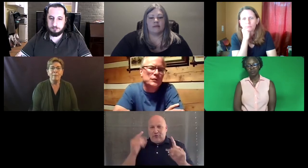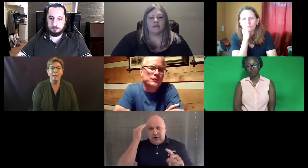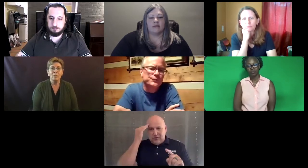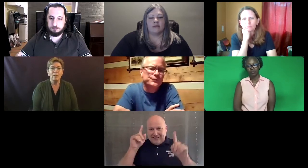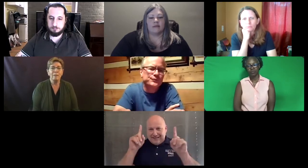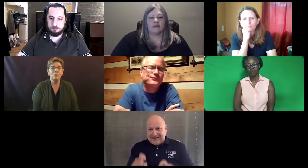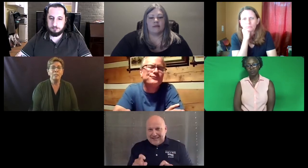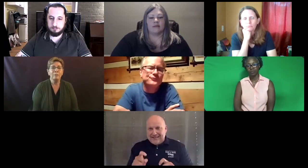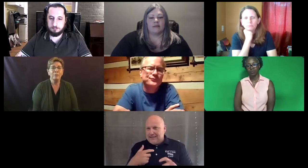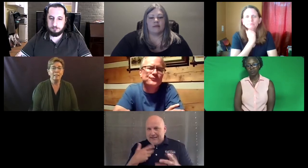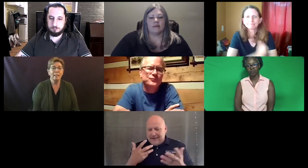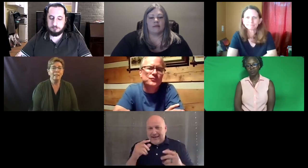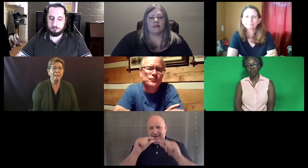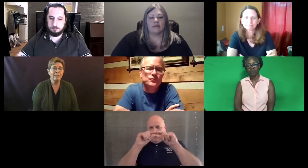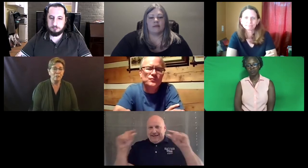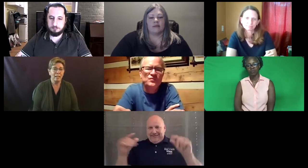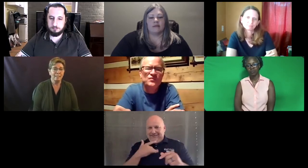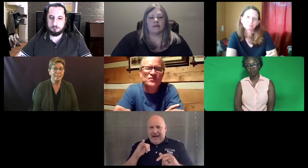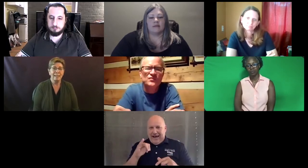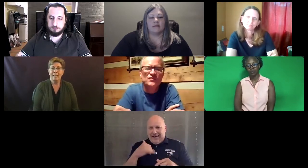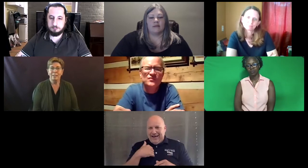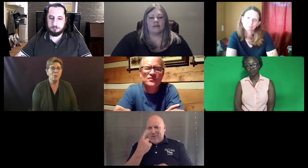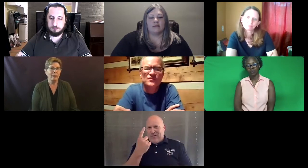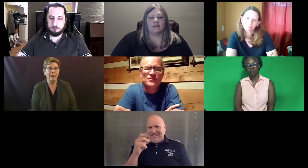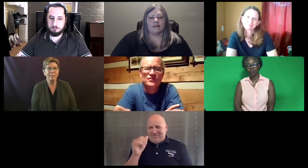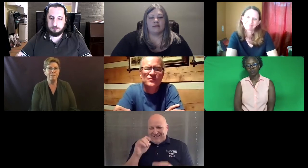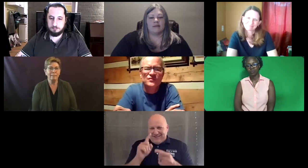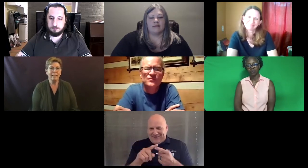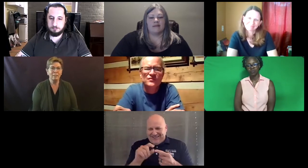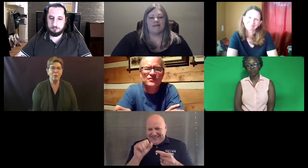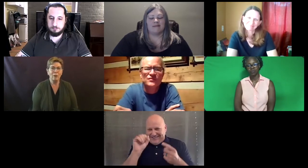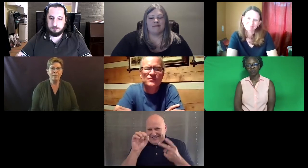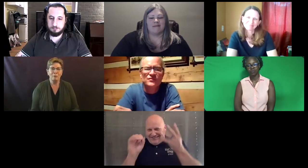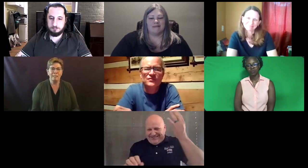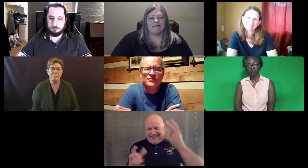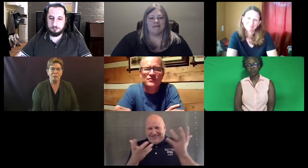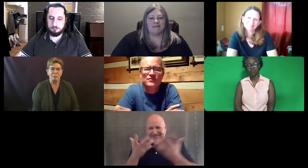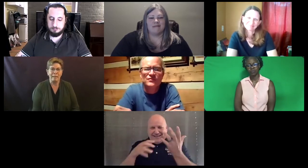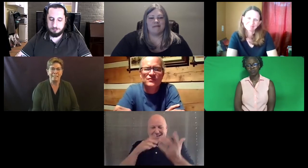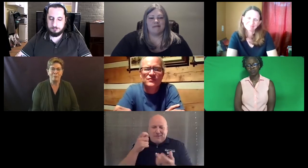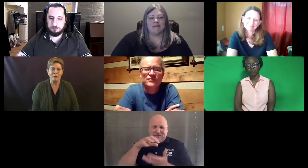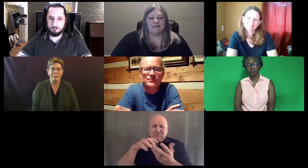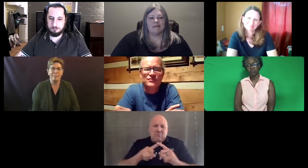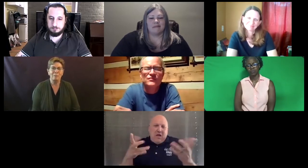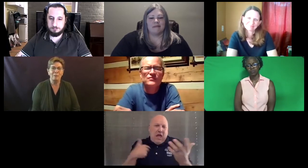Plus we have two different knowledge tests. And so I kind of felt like, you know, I only had one small space to put all this information